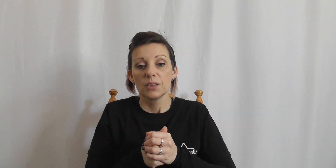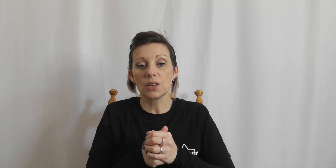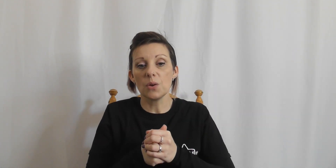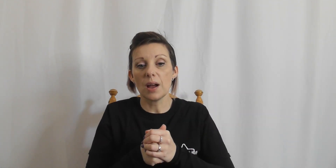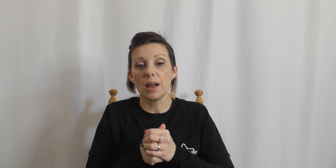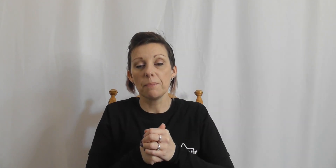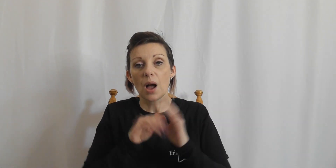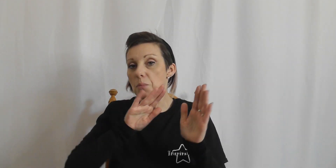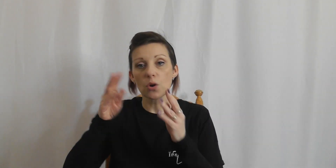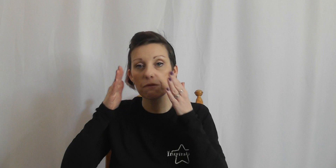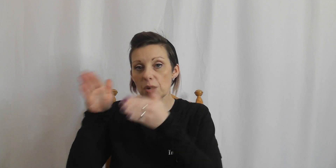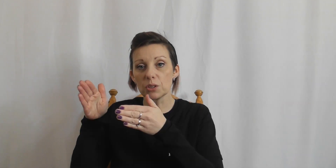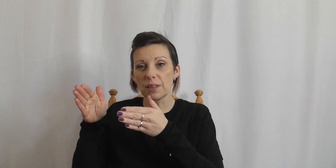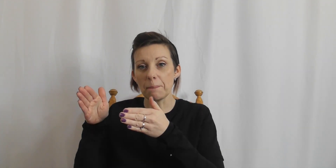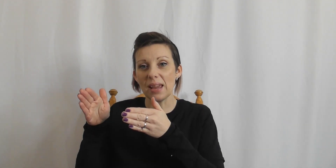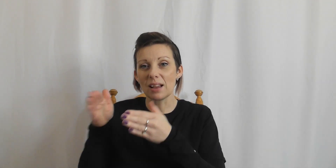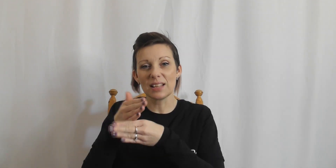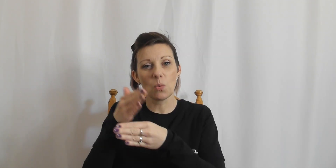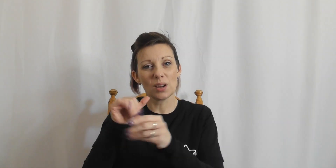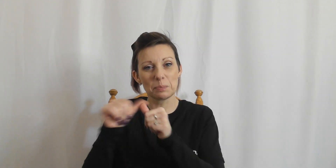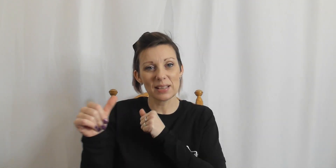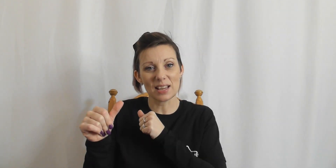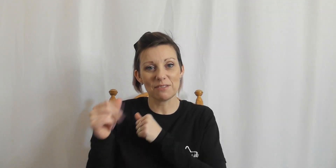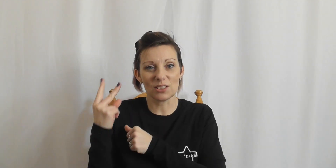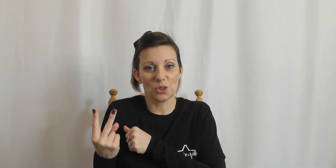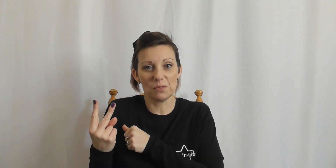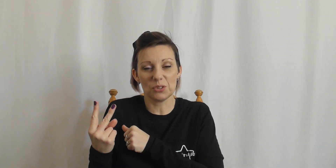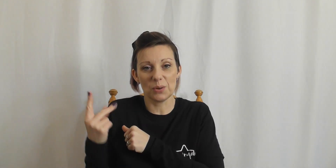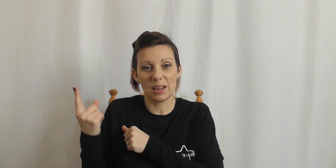So um i'm not going to focus on that bit because that works better if there's two of you doing it,